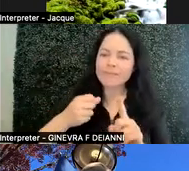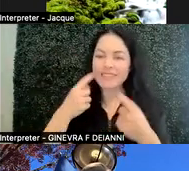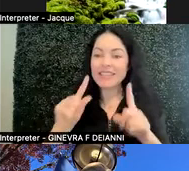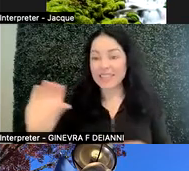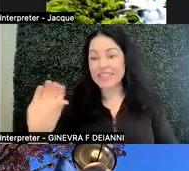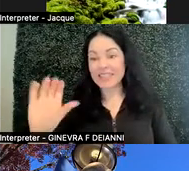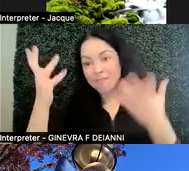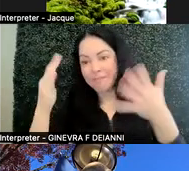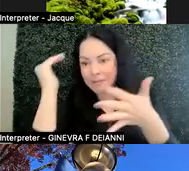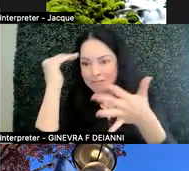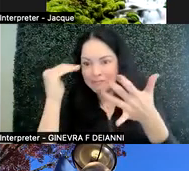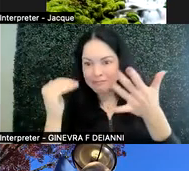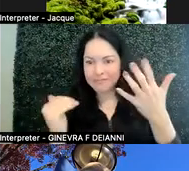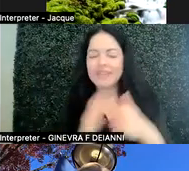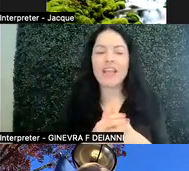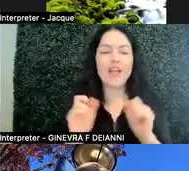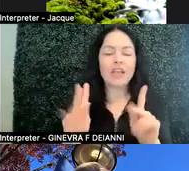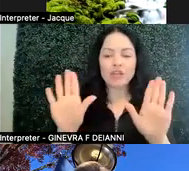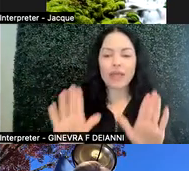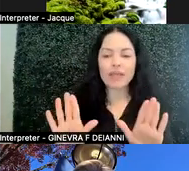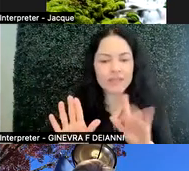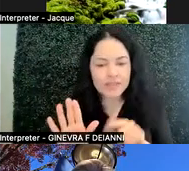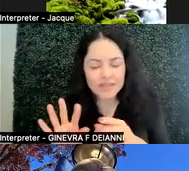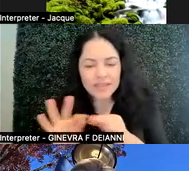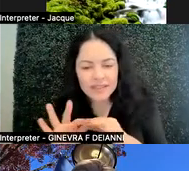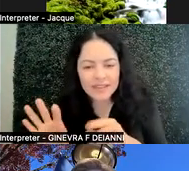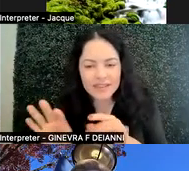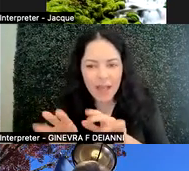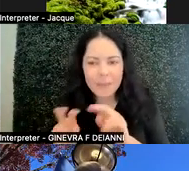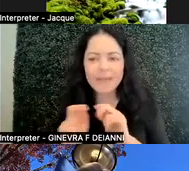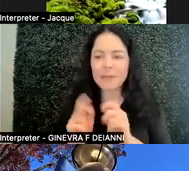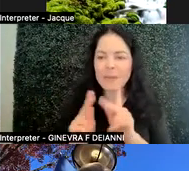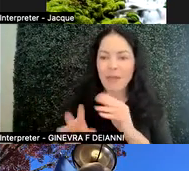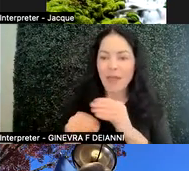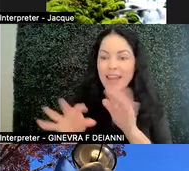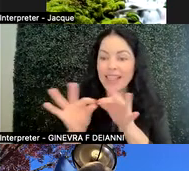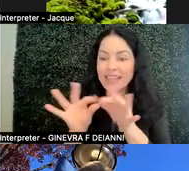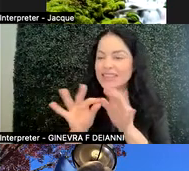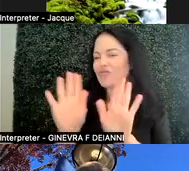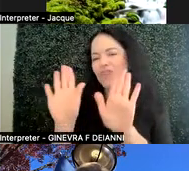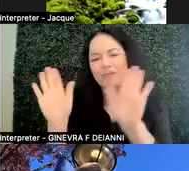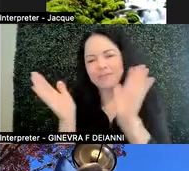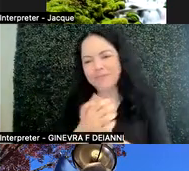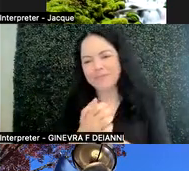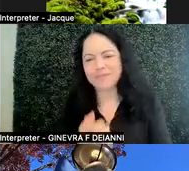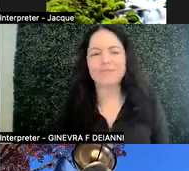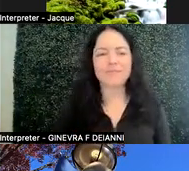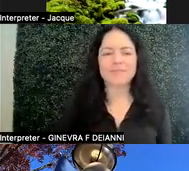And it looks like Natalya has a comment on it too and people are putting links in the chat. Excellent.